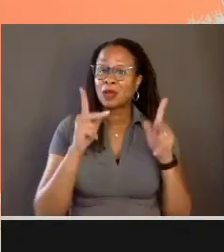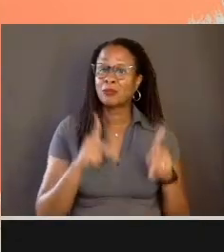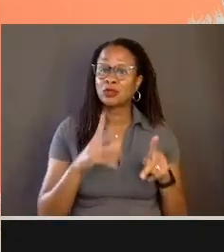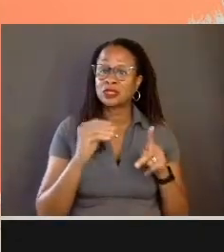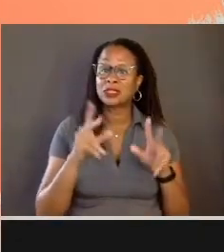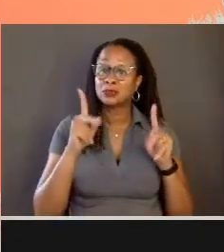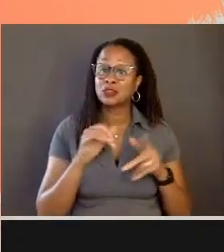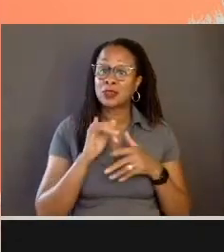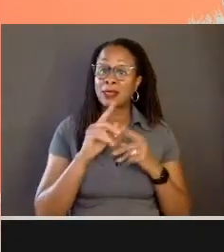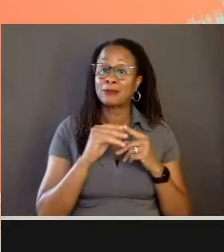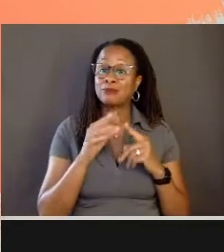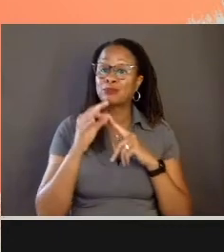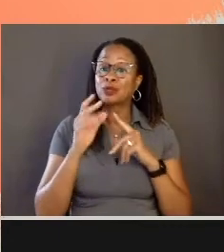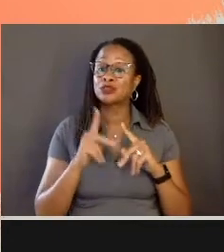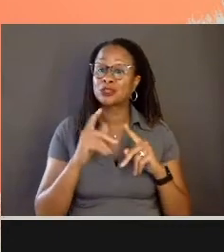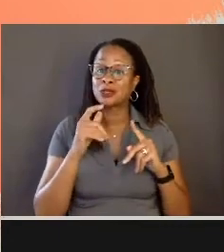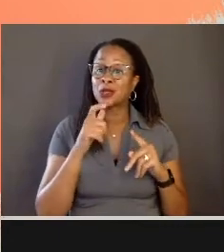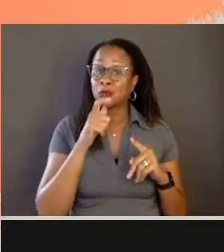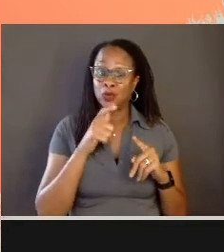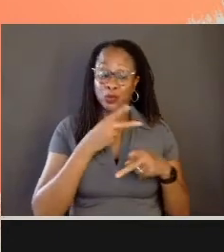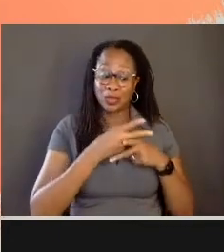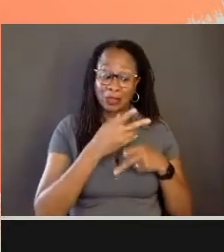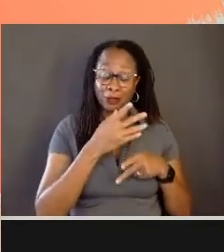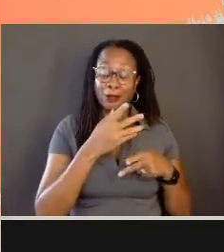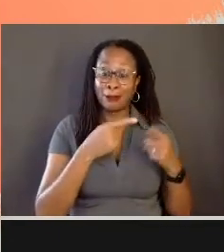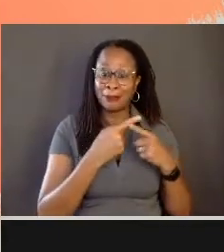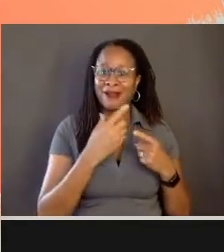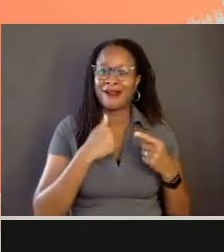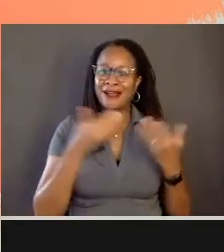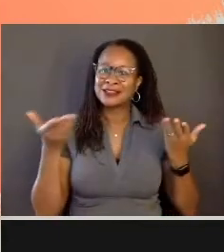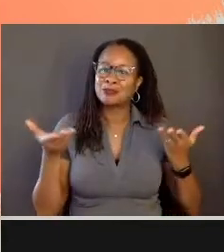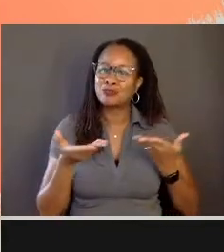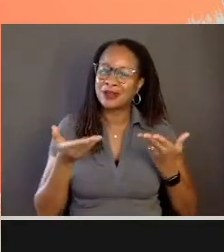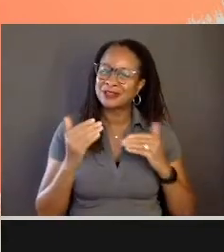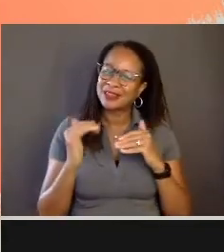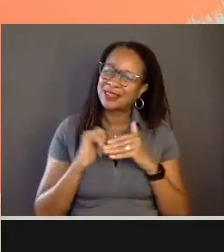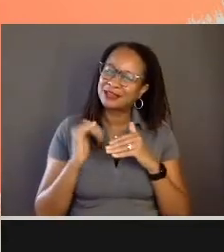has a presence that goes far beyond their material body.